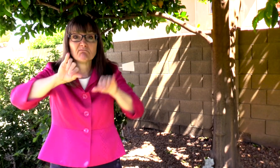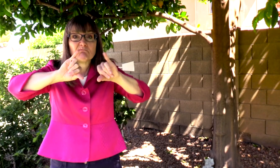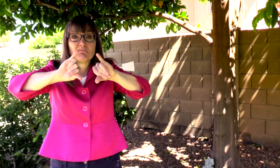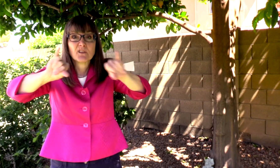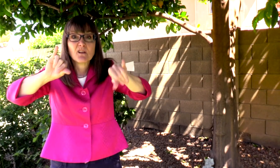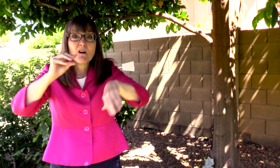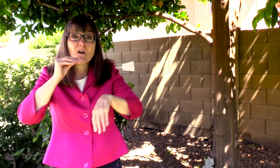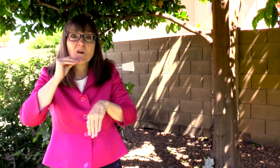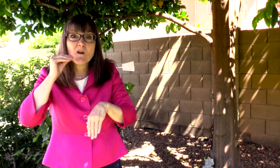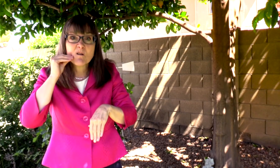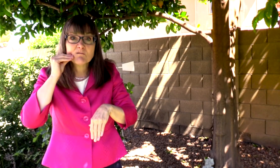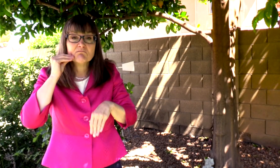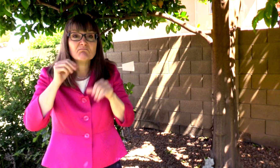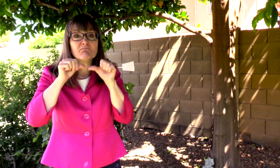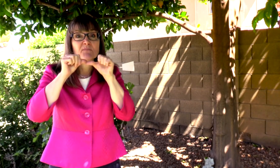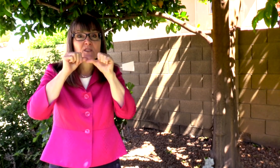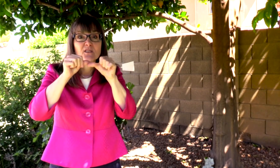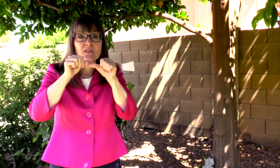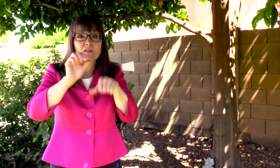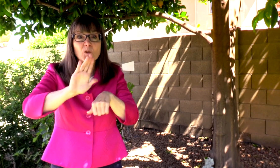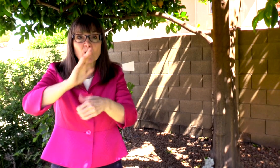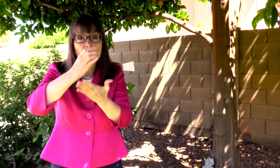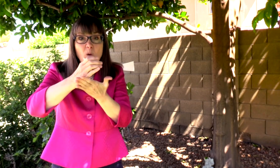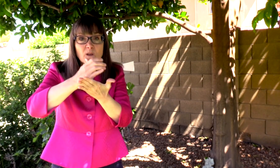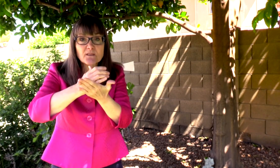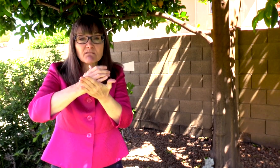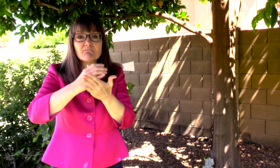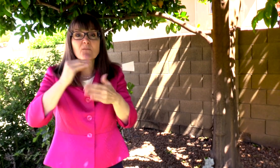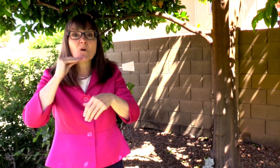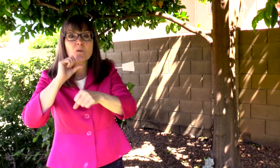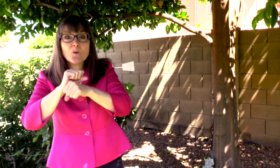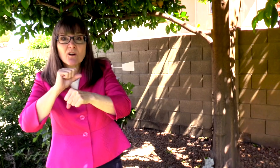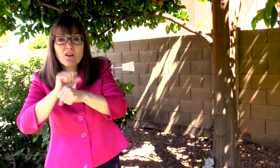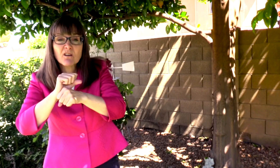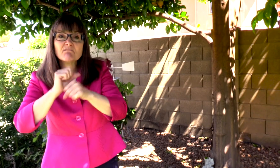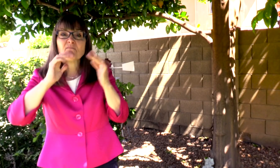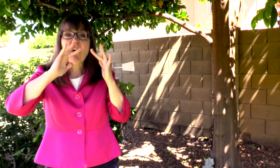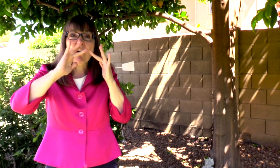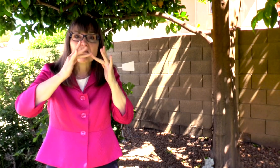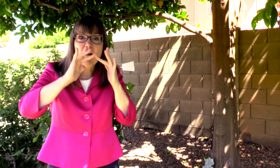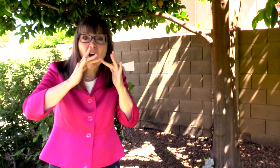YOU ALL HAVE HAD TO STAY HOME AND CONTINUE YOUR COURSES AND HOMEWORK ONLINE,